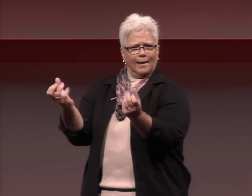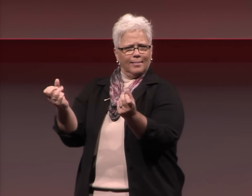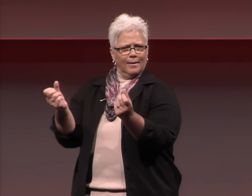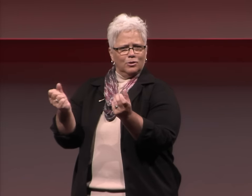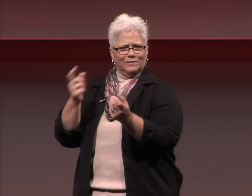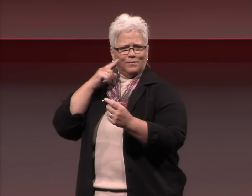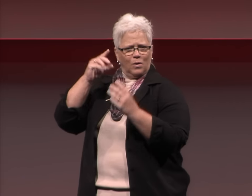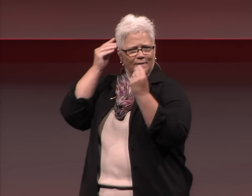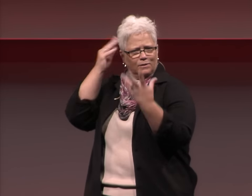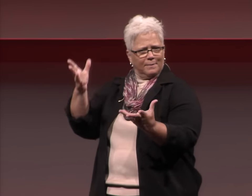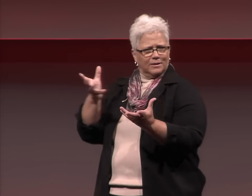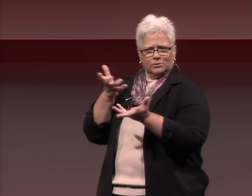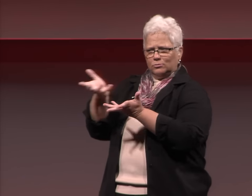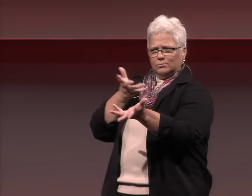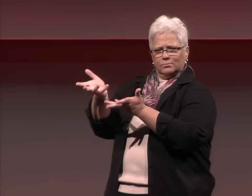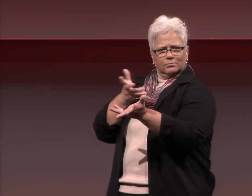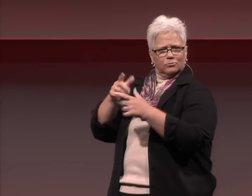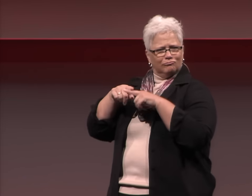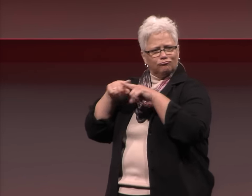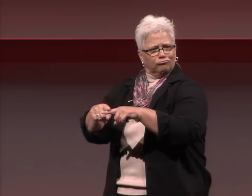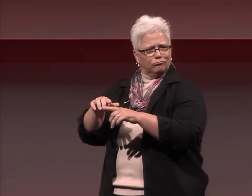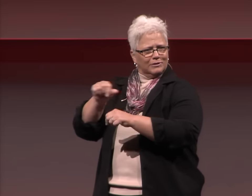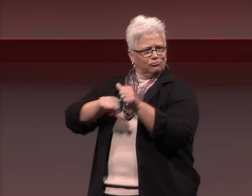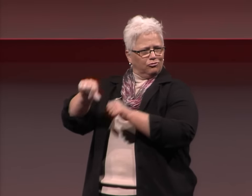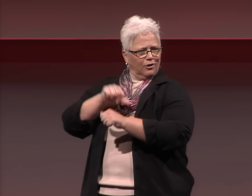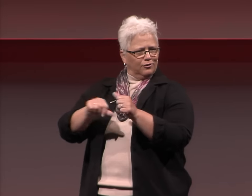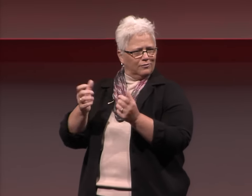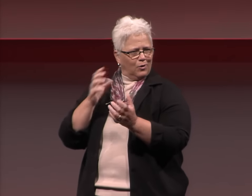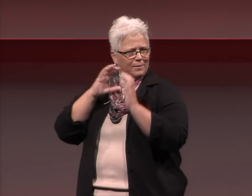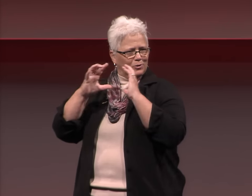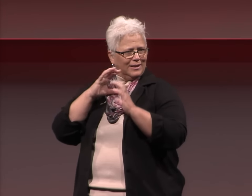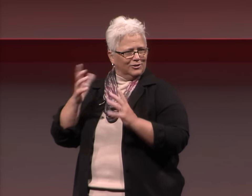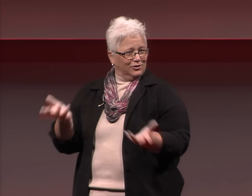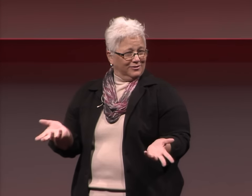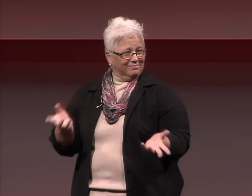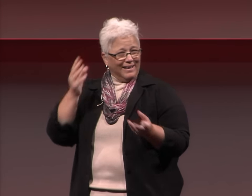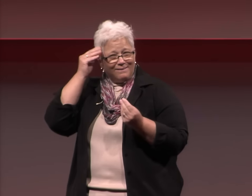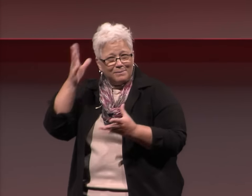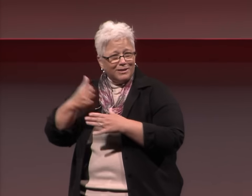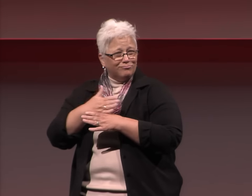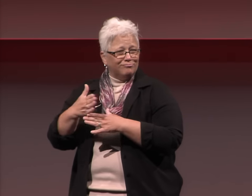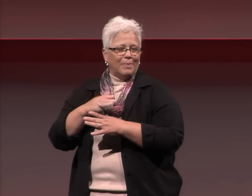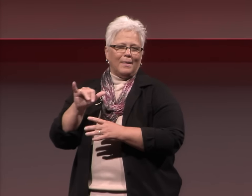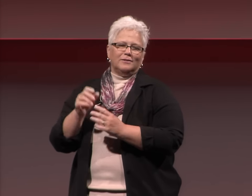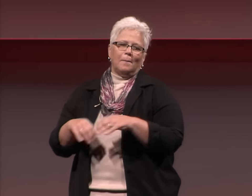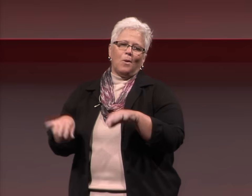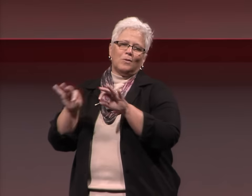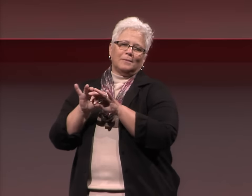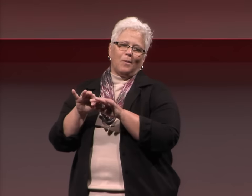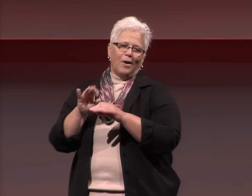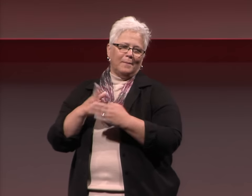whereas we rely on sign language for our information, between ourselves, and that's how we communicate.